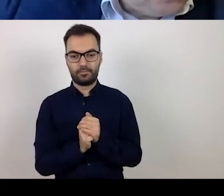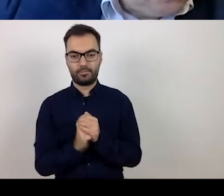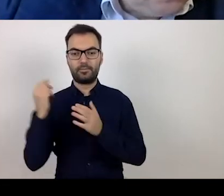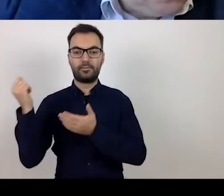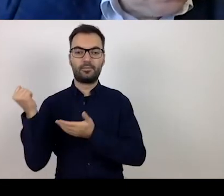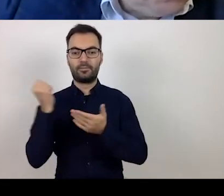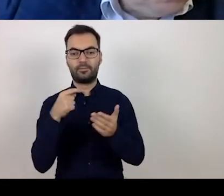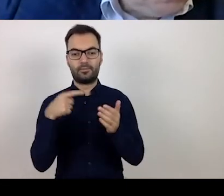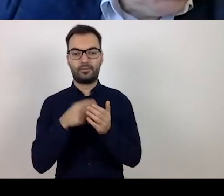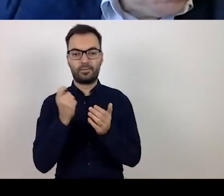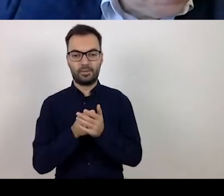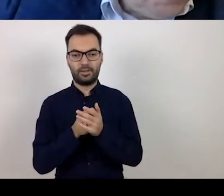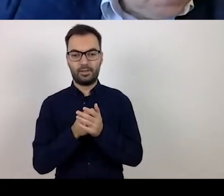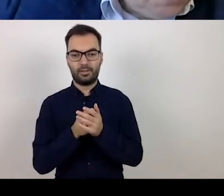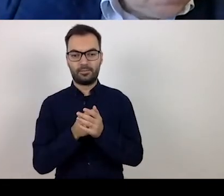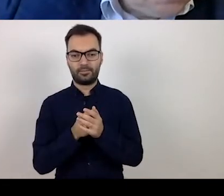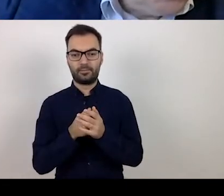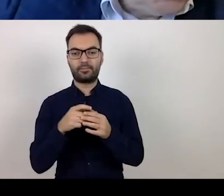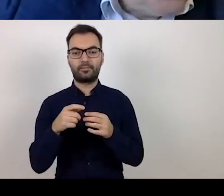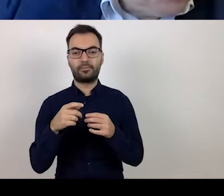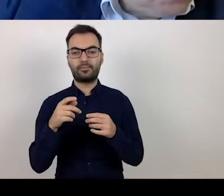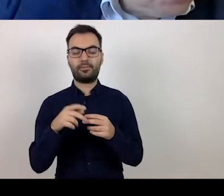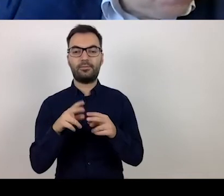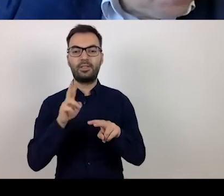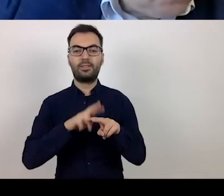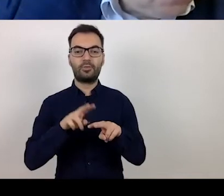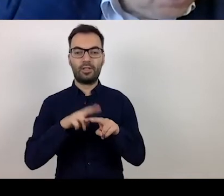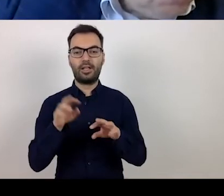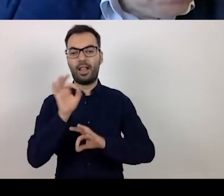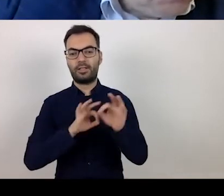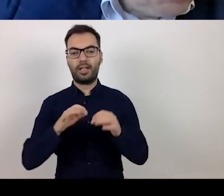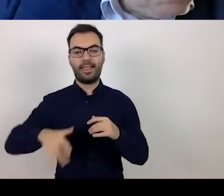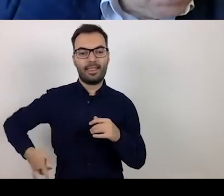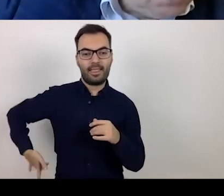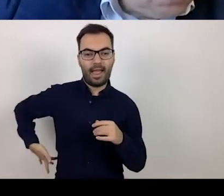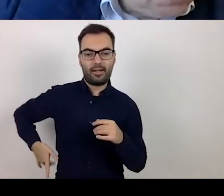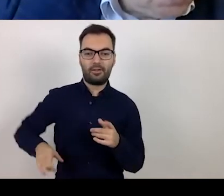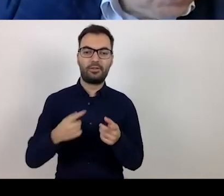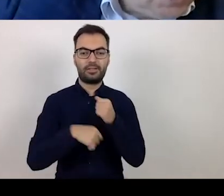purchasing a device for the continuous renal replacement. Primarily, ECG monitors